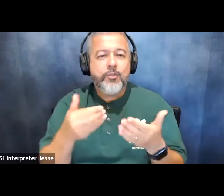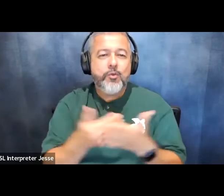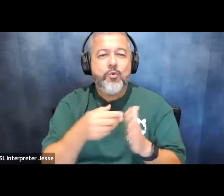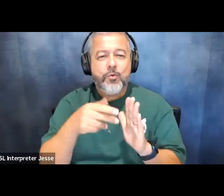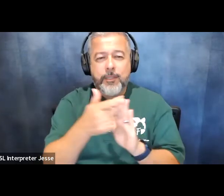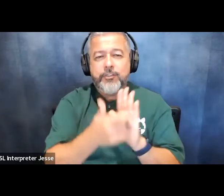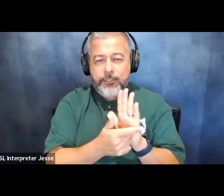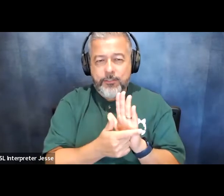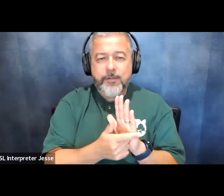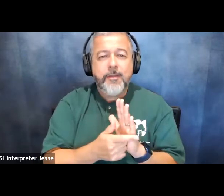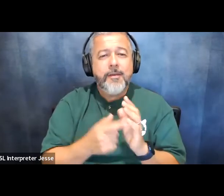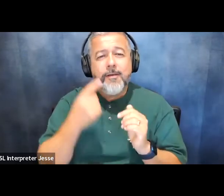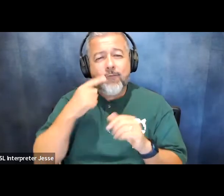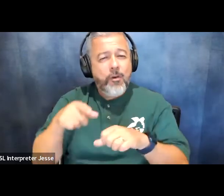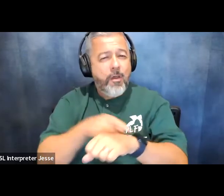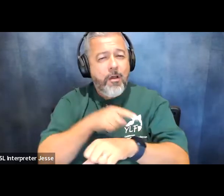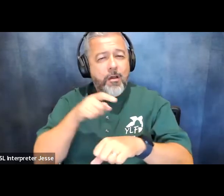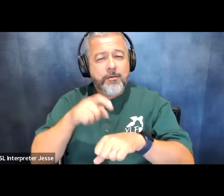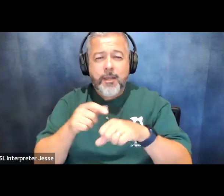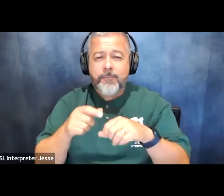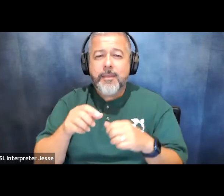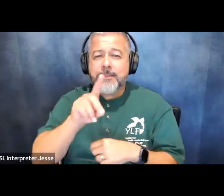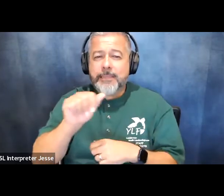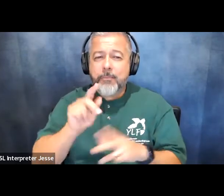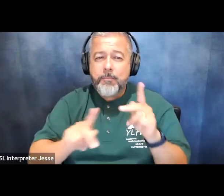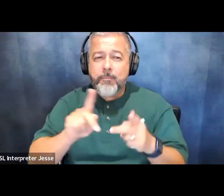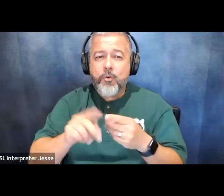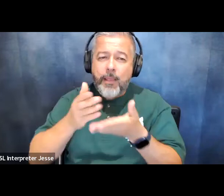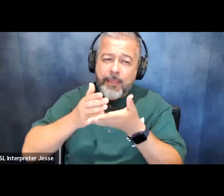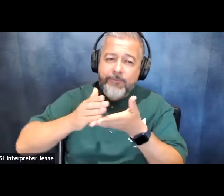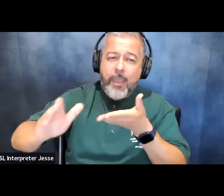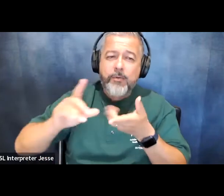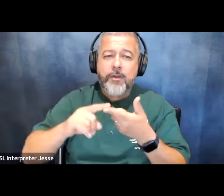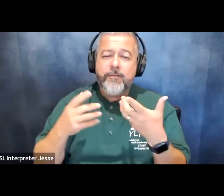for far too long the disabled have been left out of the mainstream of our communities